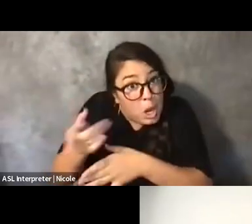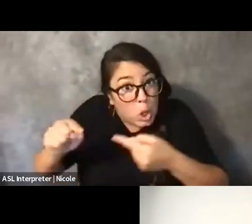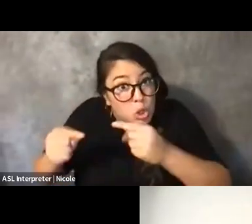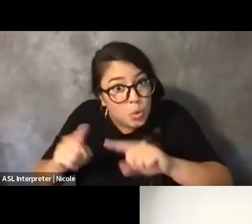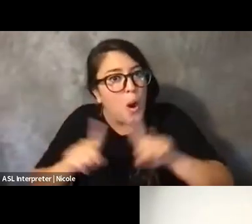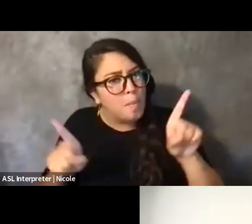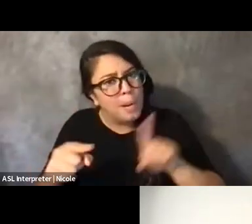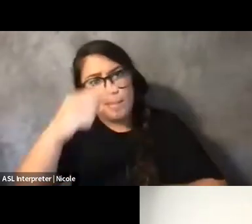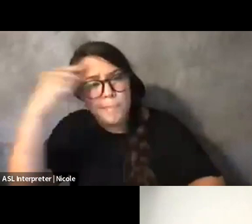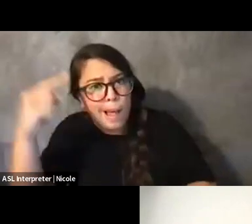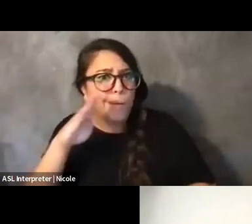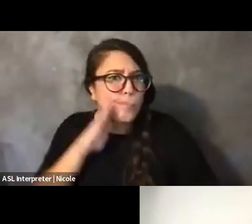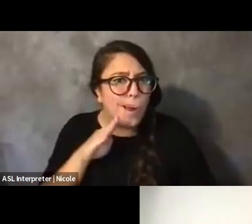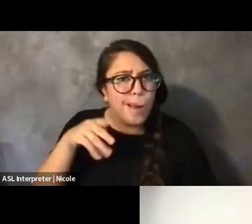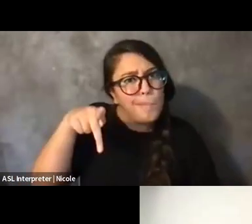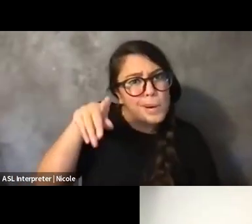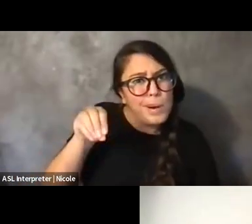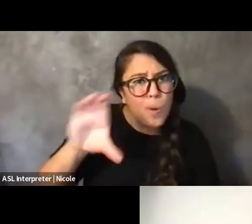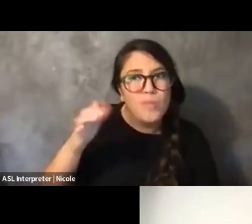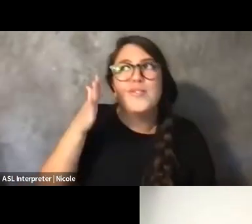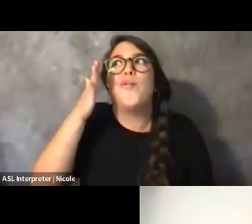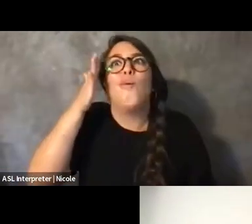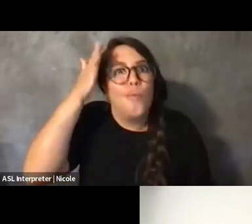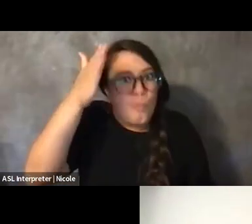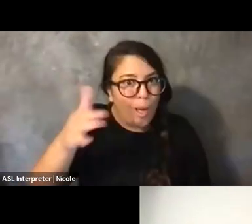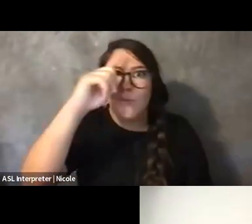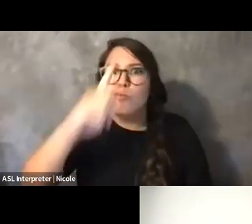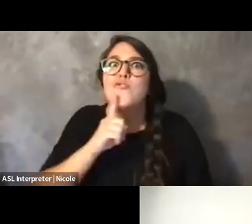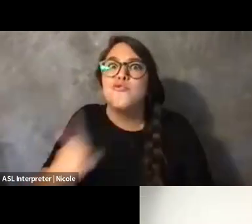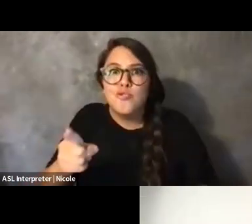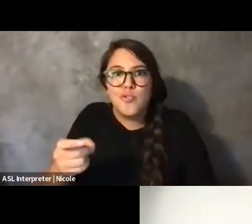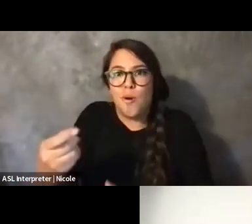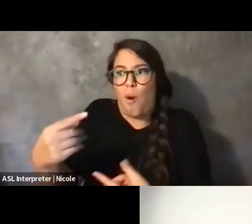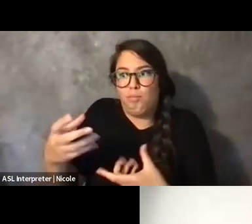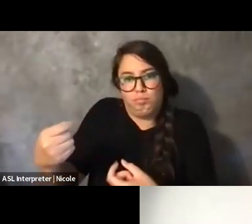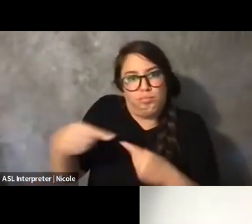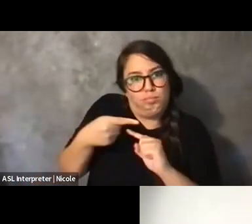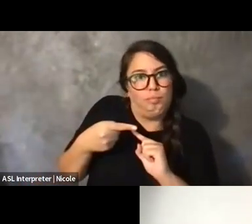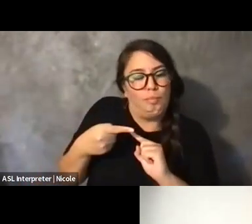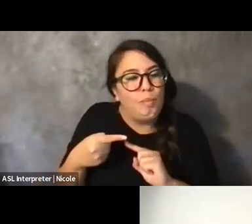because there is, like, a sacrificial component involved, especially when you're multiply marginalized.